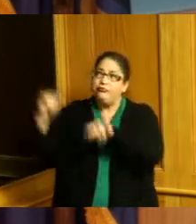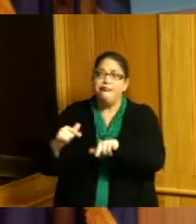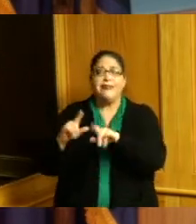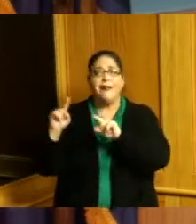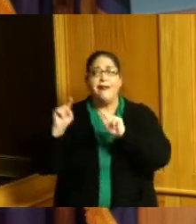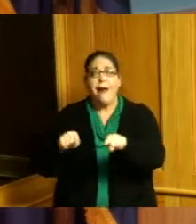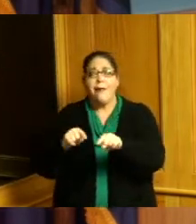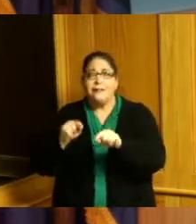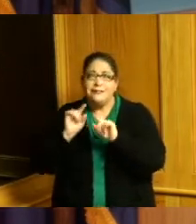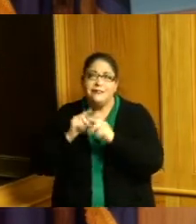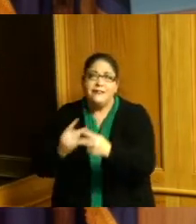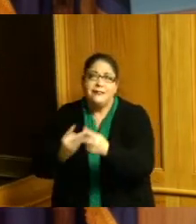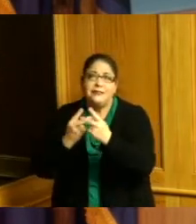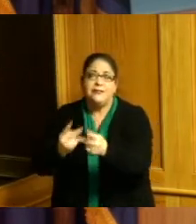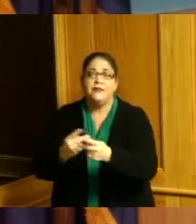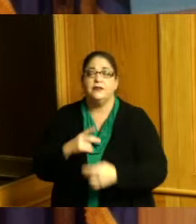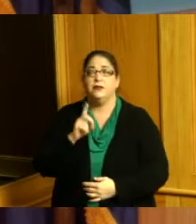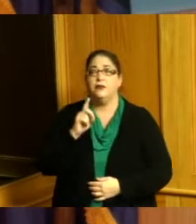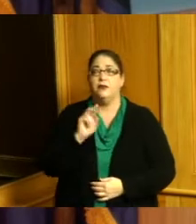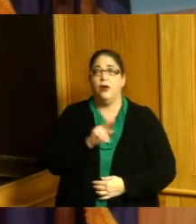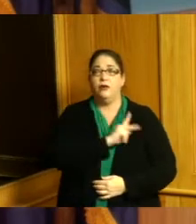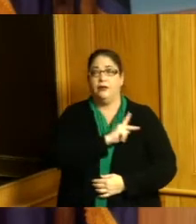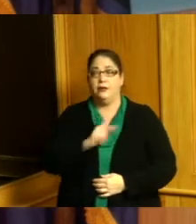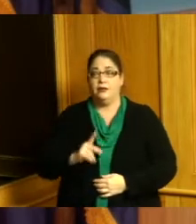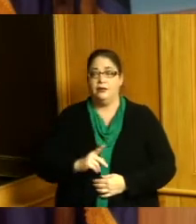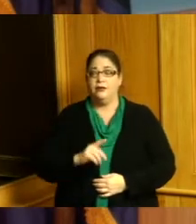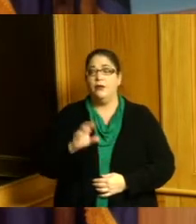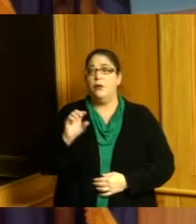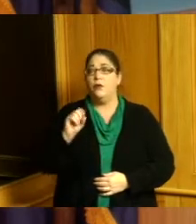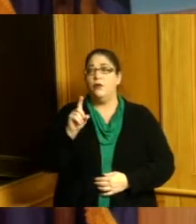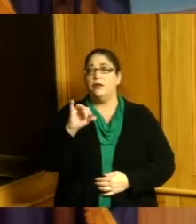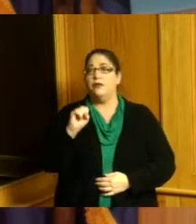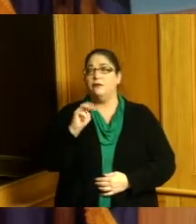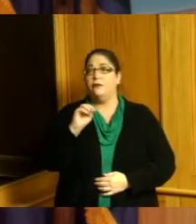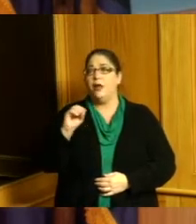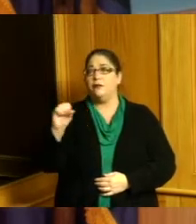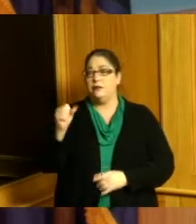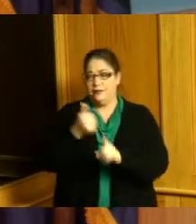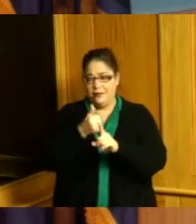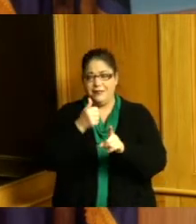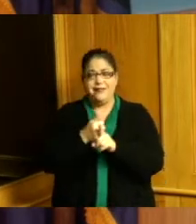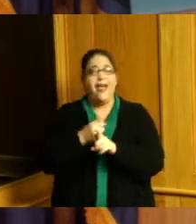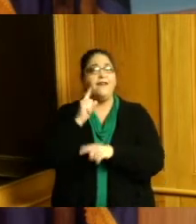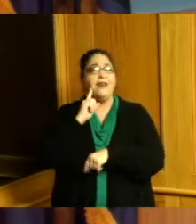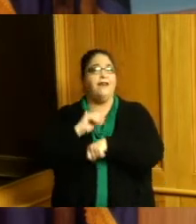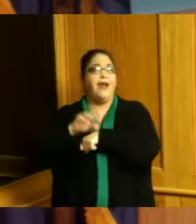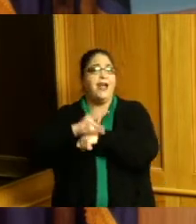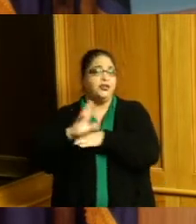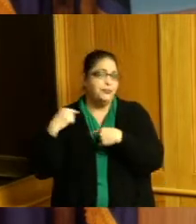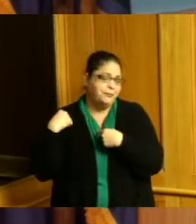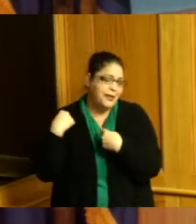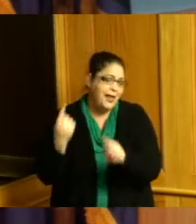with Dr King the Reverend Dr Otis Moss who is an advisor has been an advisor to me the great